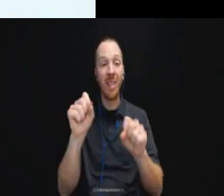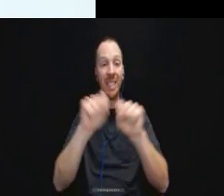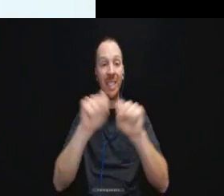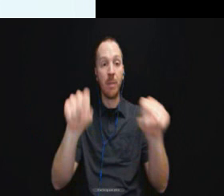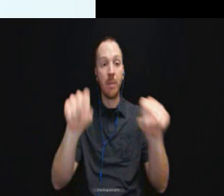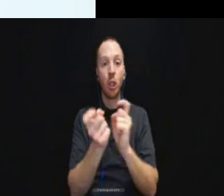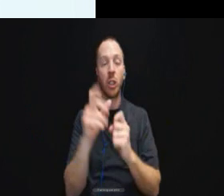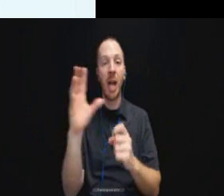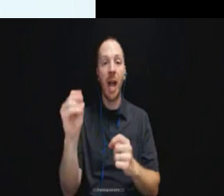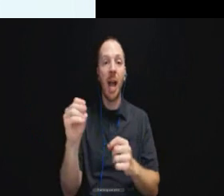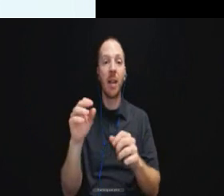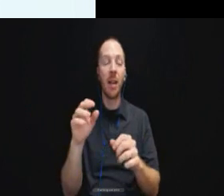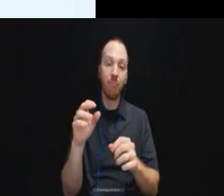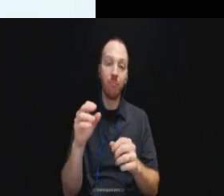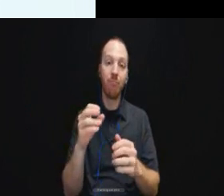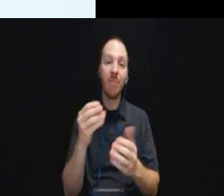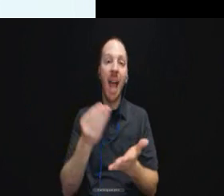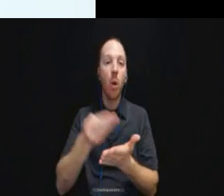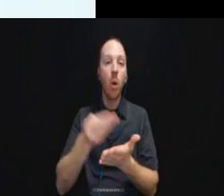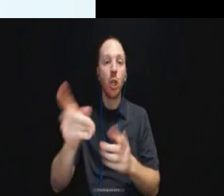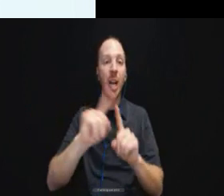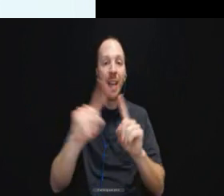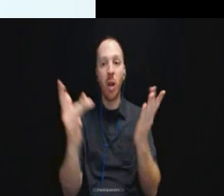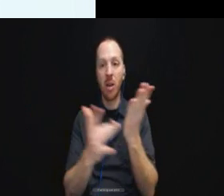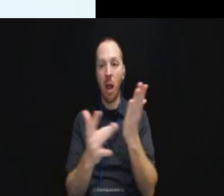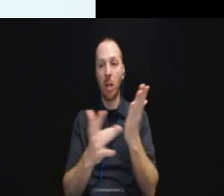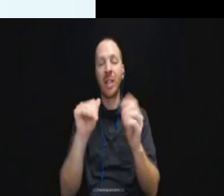technology is the way that they are going to provide effective communication.